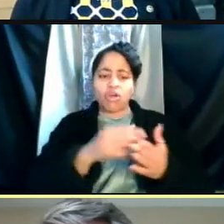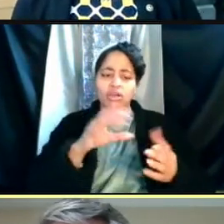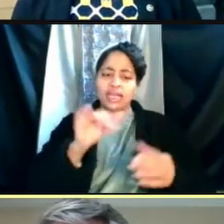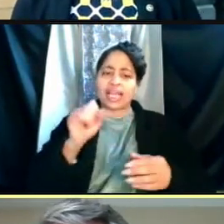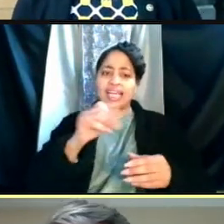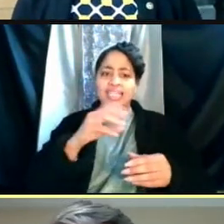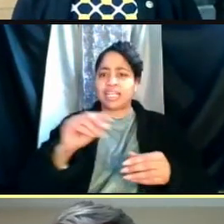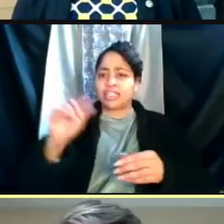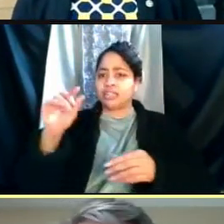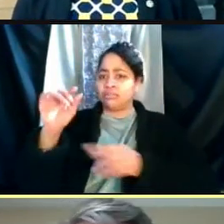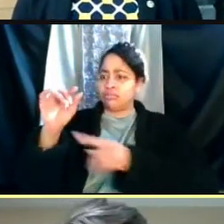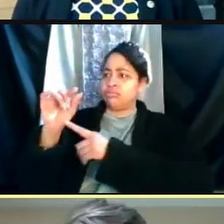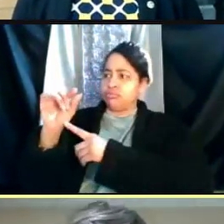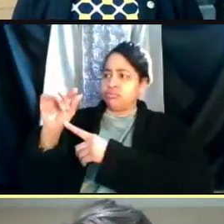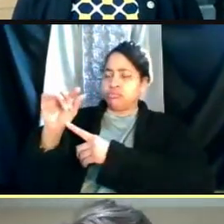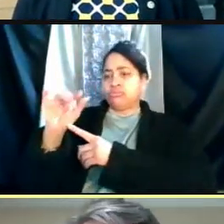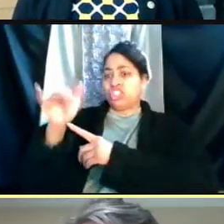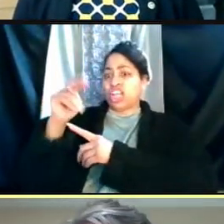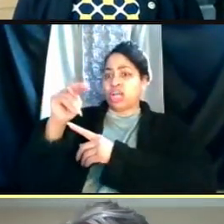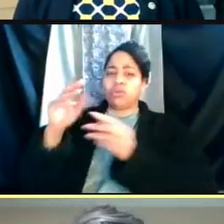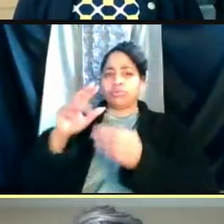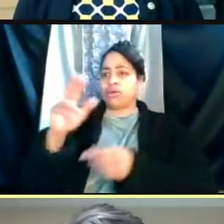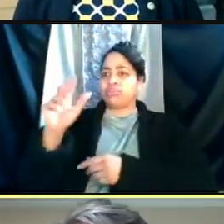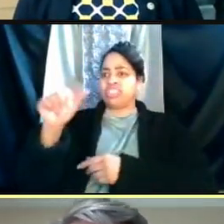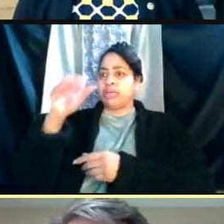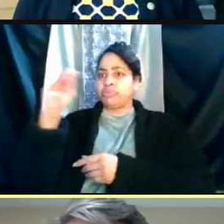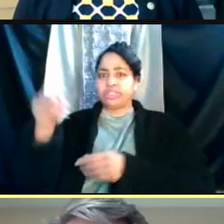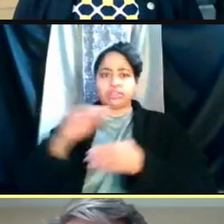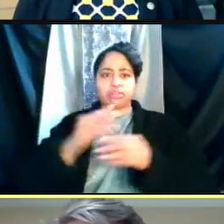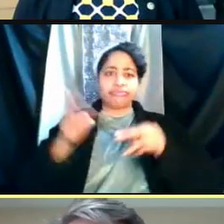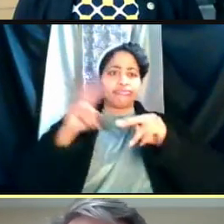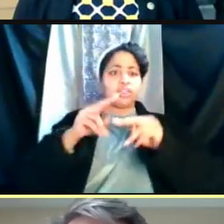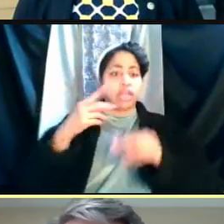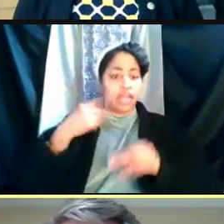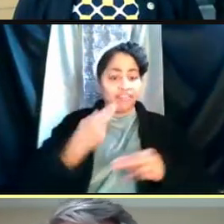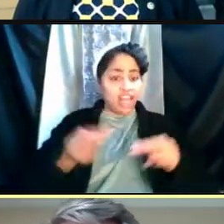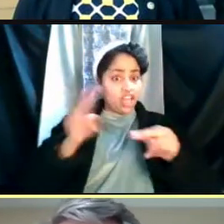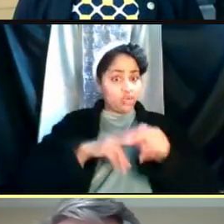And when we had increase in rate of cases early